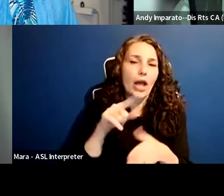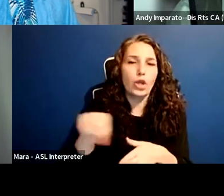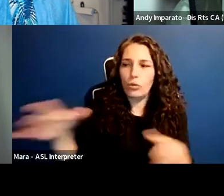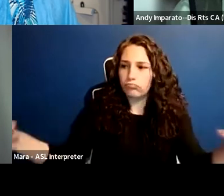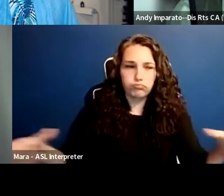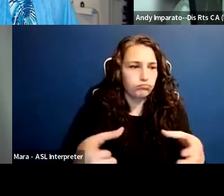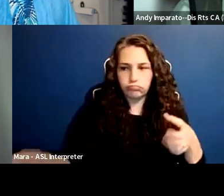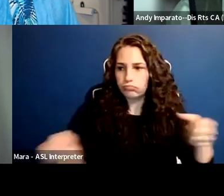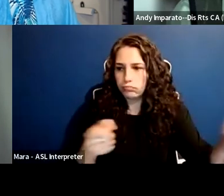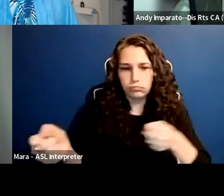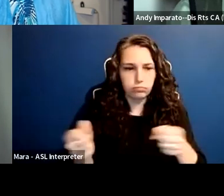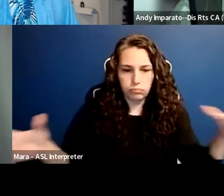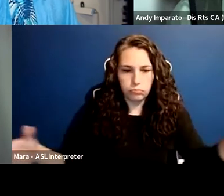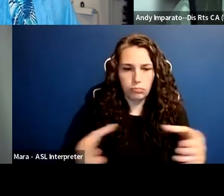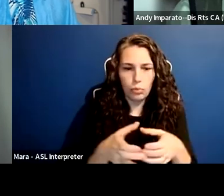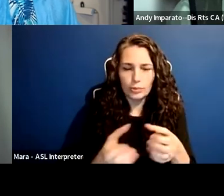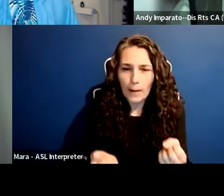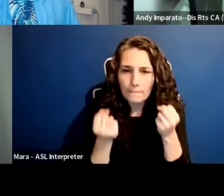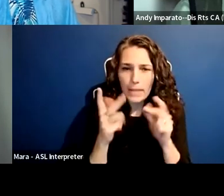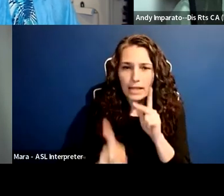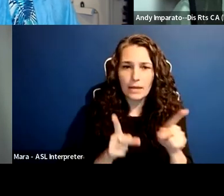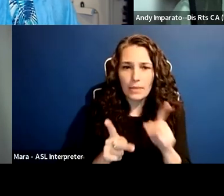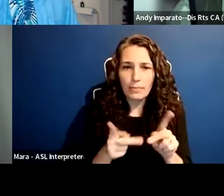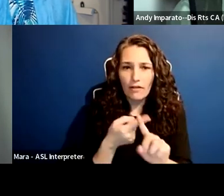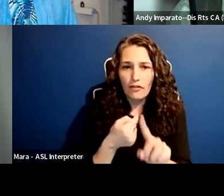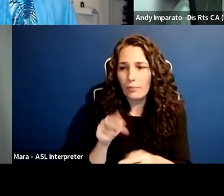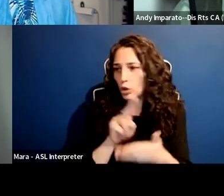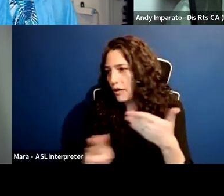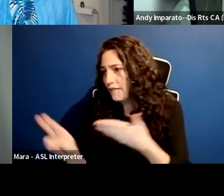the number of people that you did from universities and other places